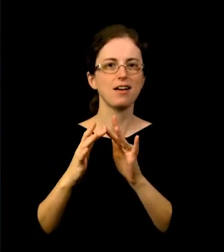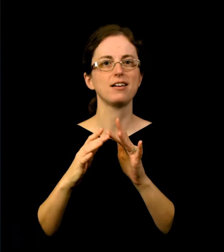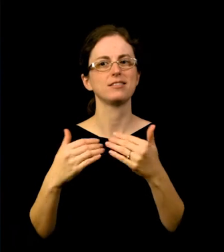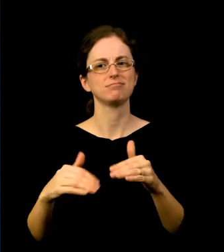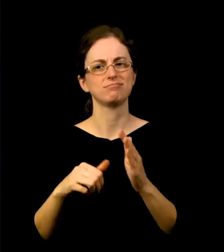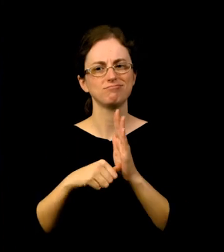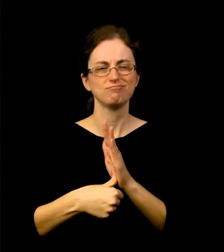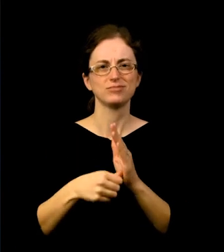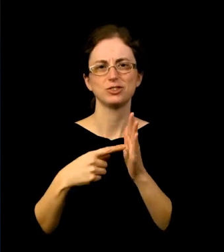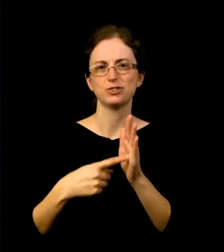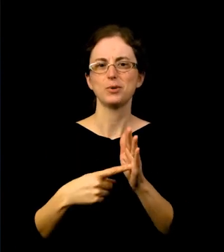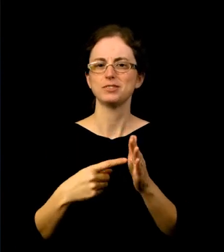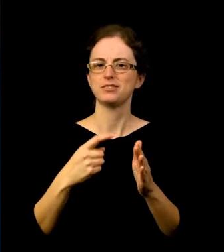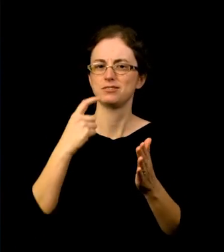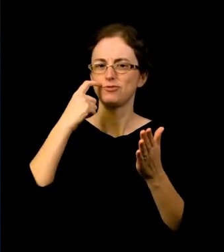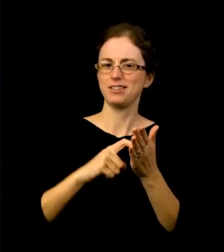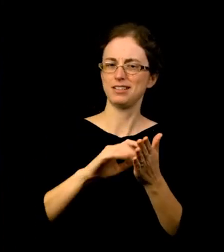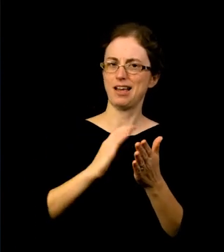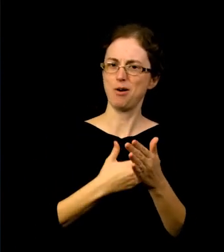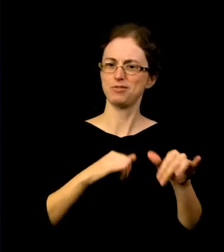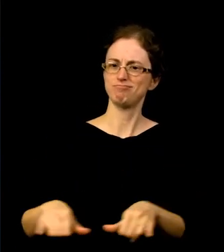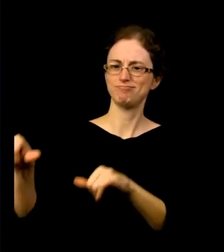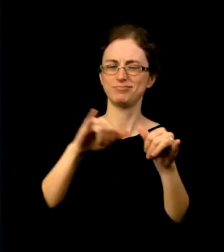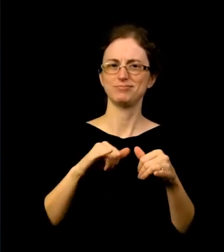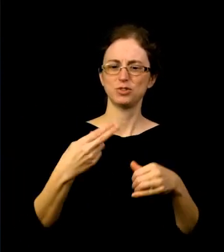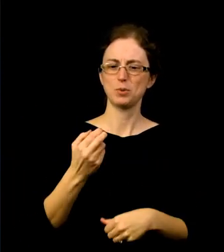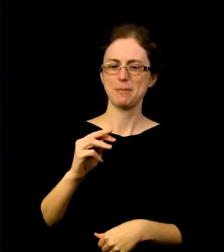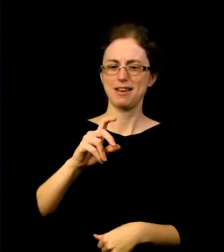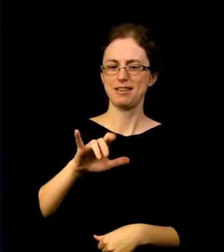Also, it helps us in reinforcing our communities and also creating new ones.